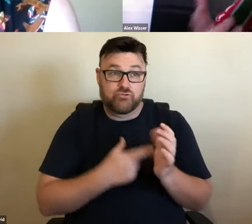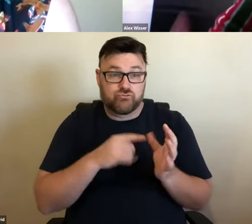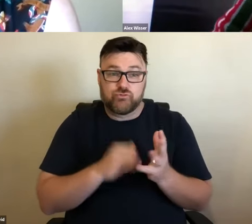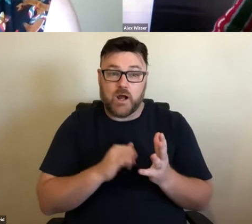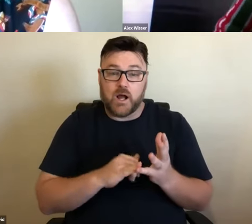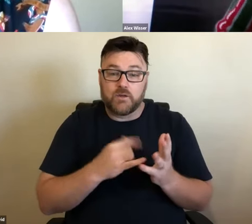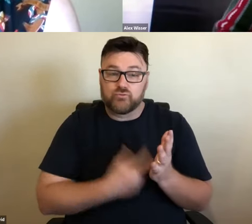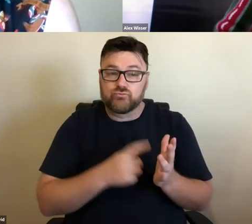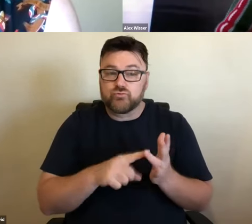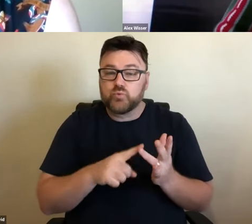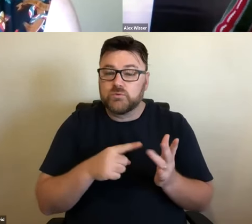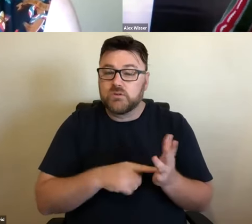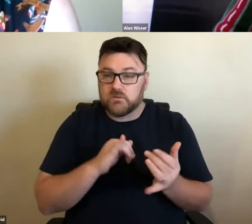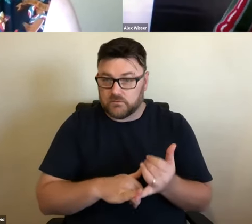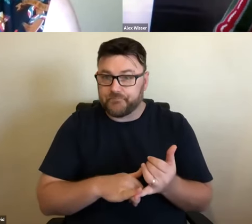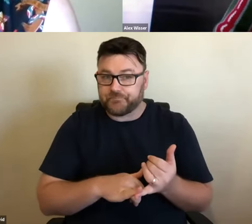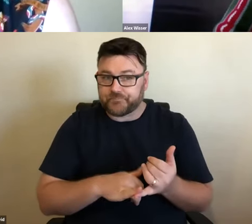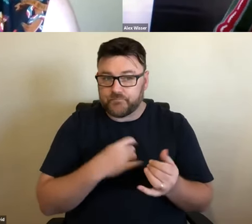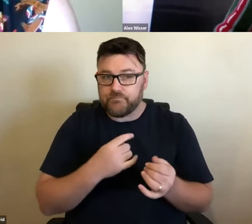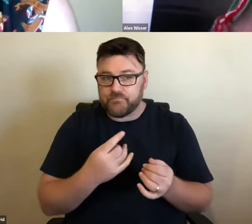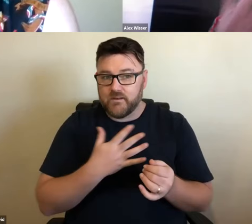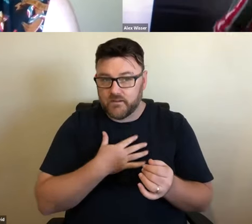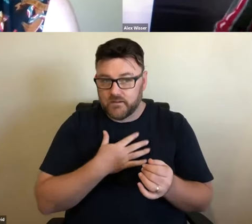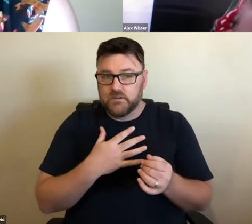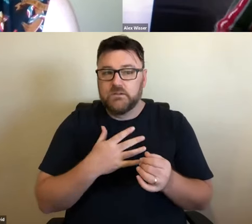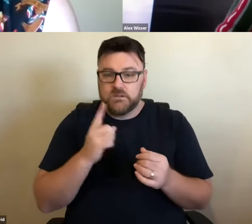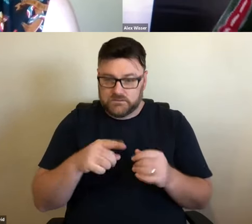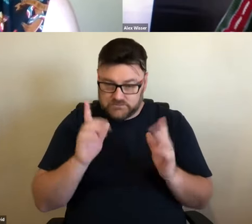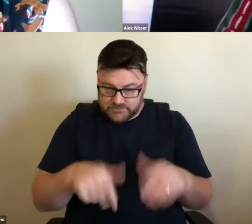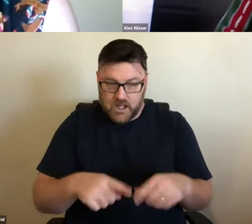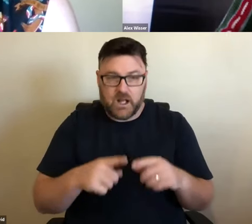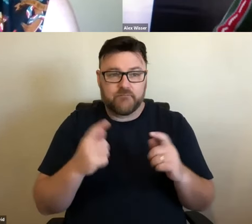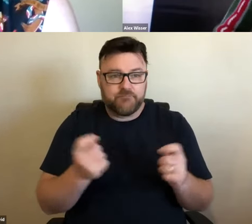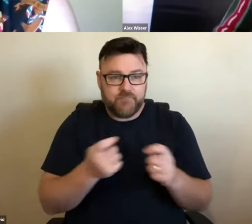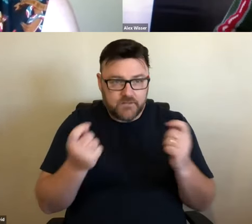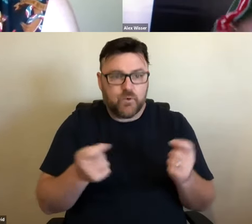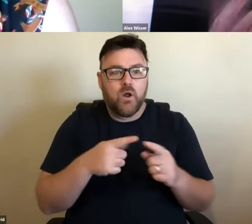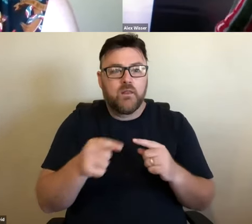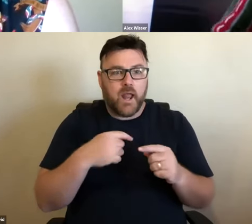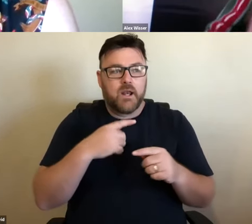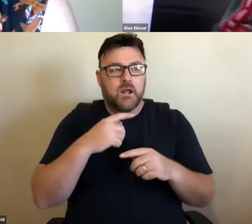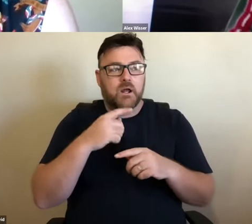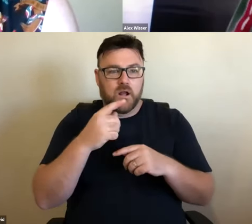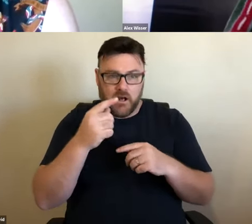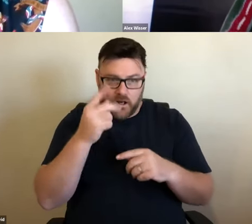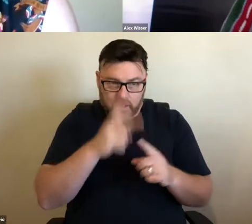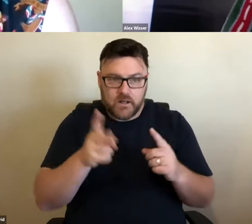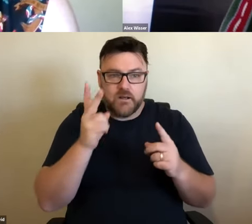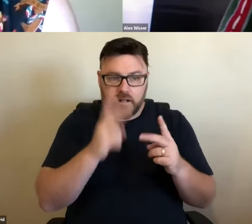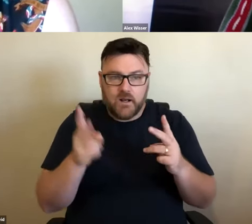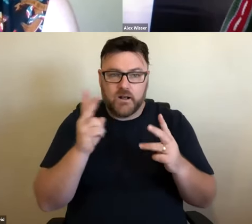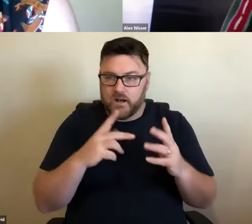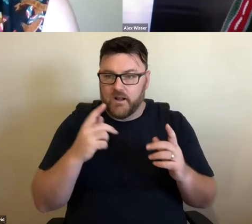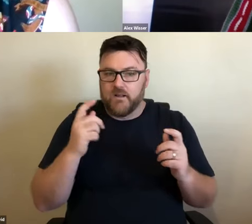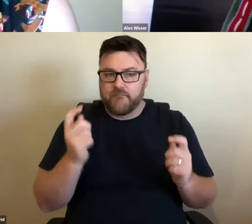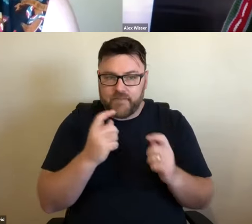this - as the festival kind of grows and gets older and more mature, and